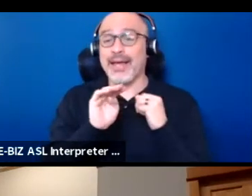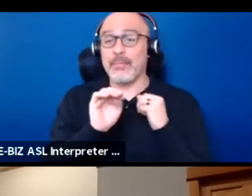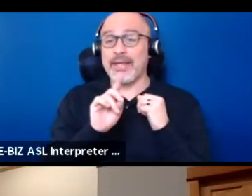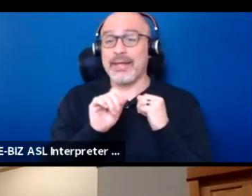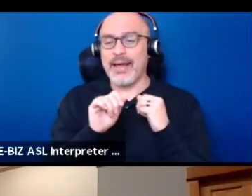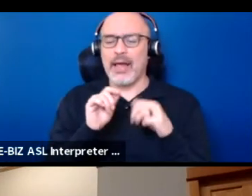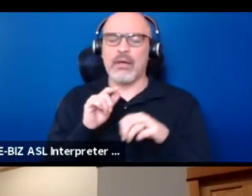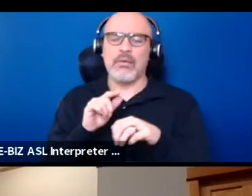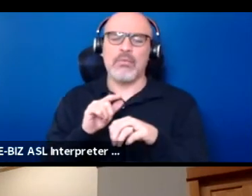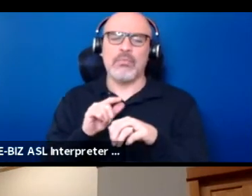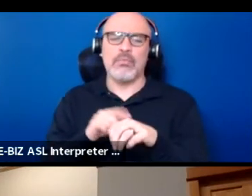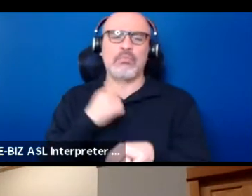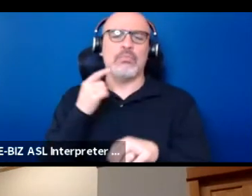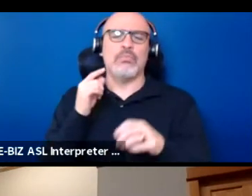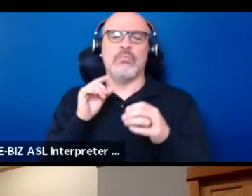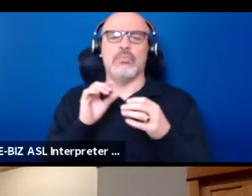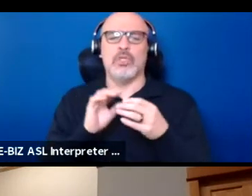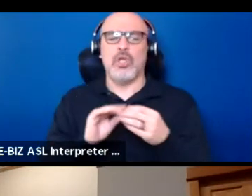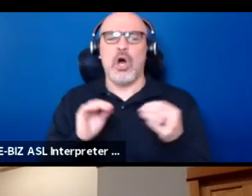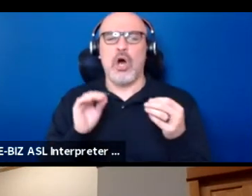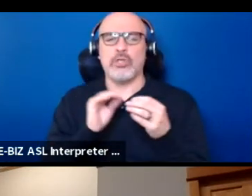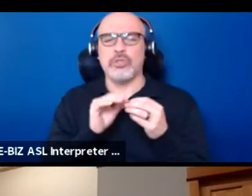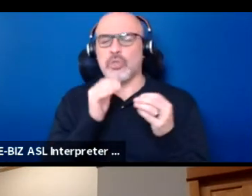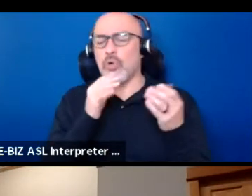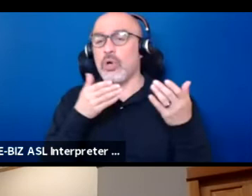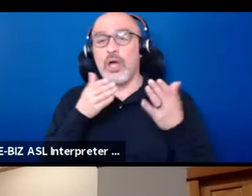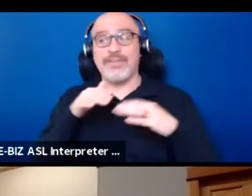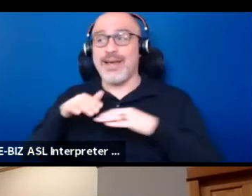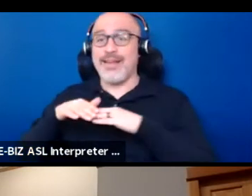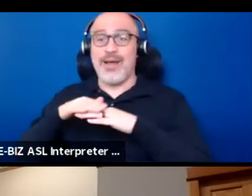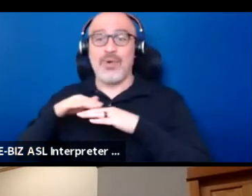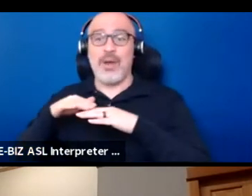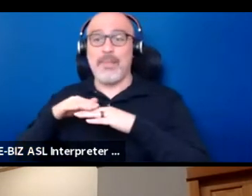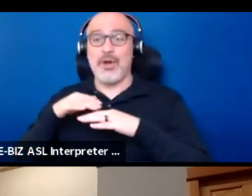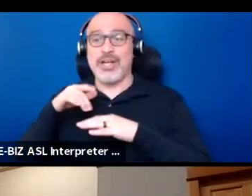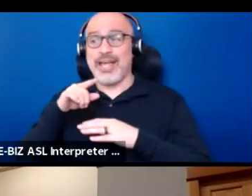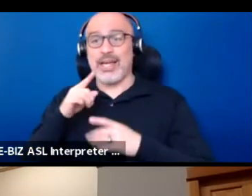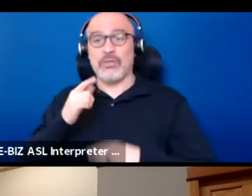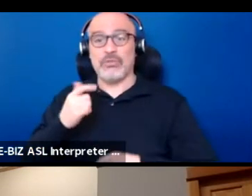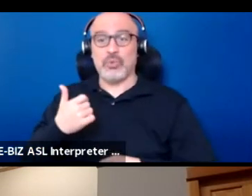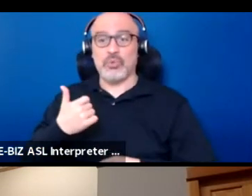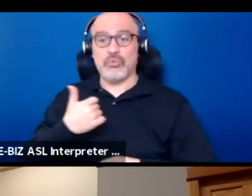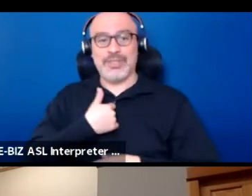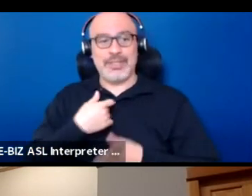of not allowing American-Indian people to self-represent as ourselves.